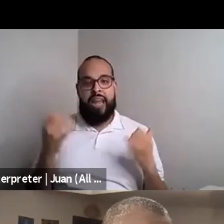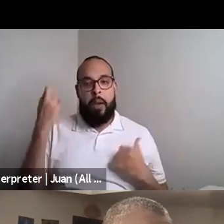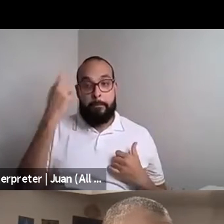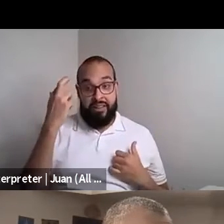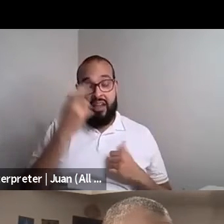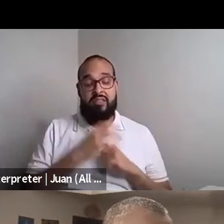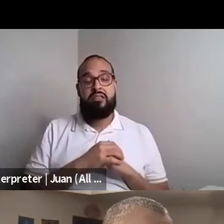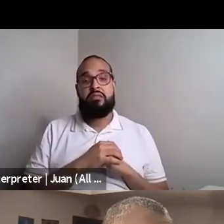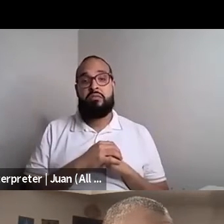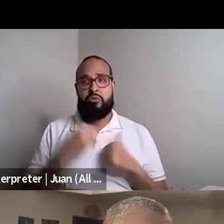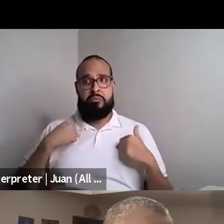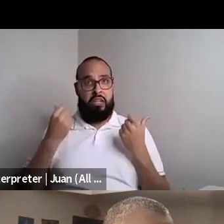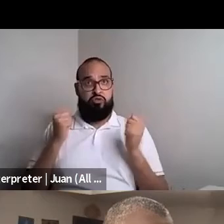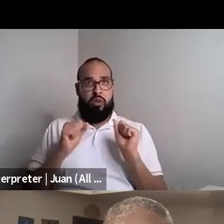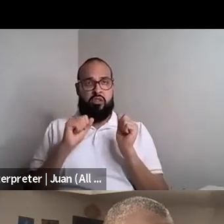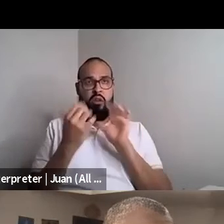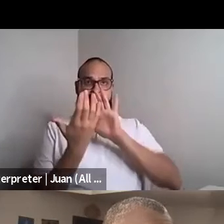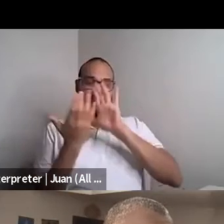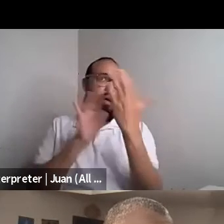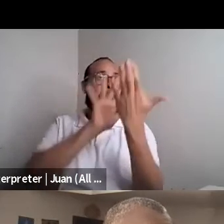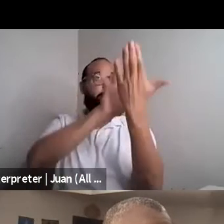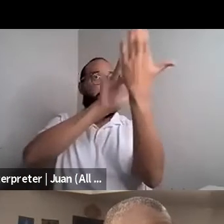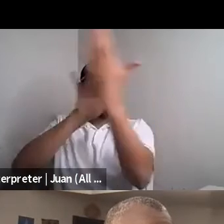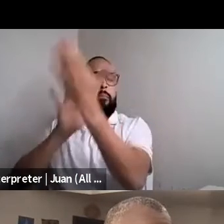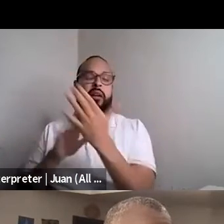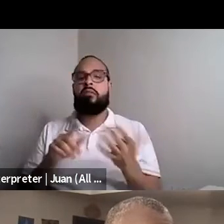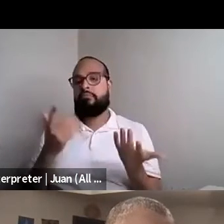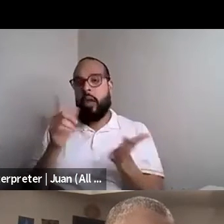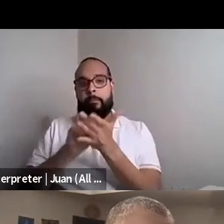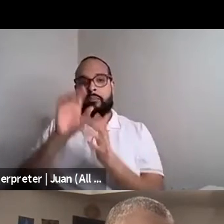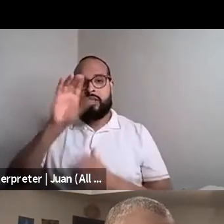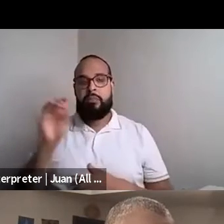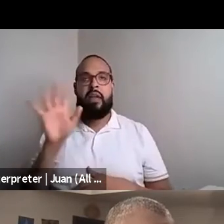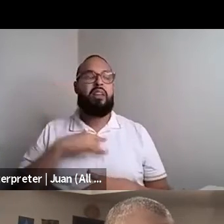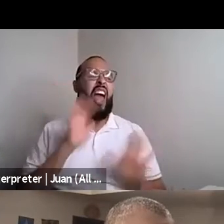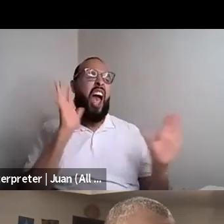Nahshon Anderson: With me attempting to do that publishers, you know, they're not interested literary agents are not interested.